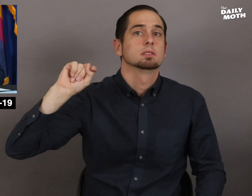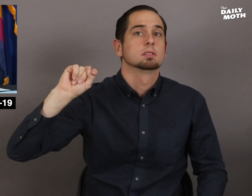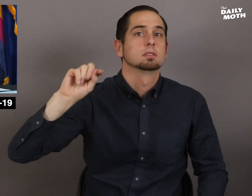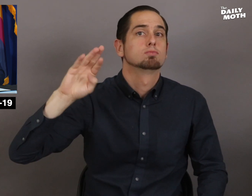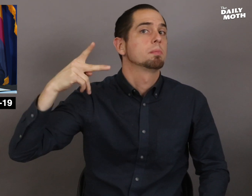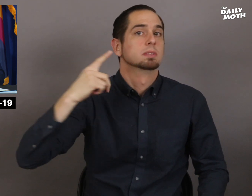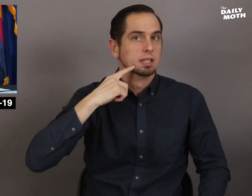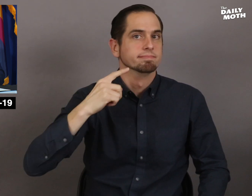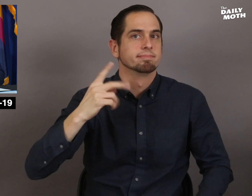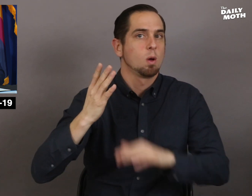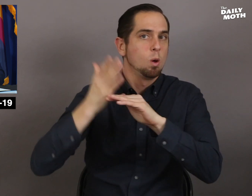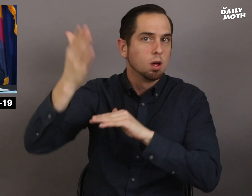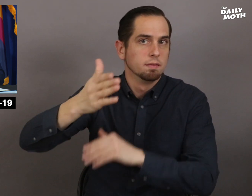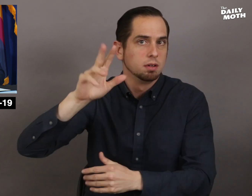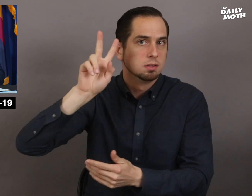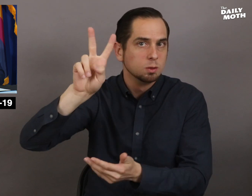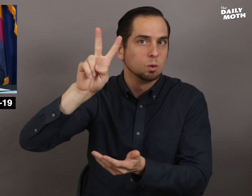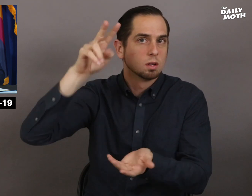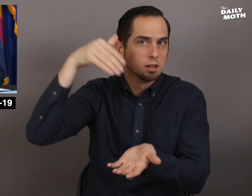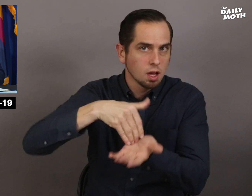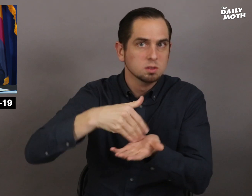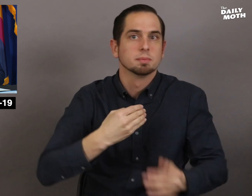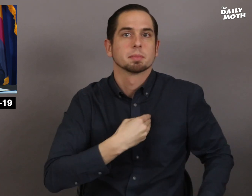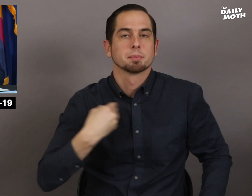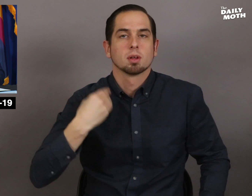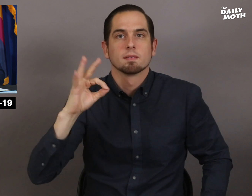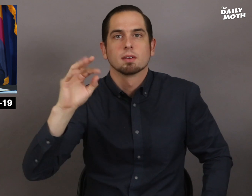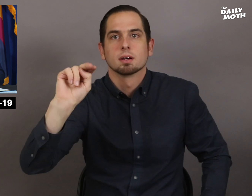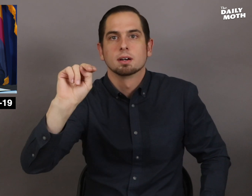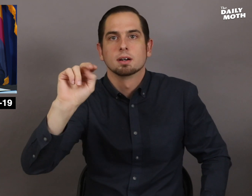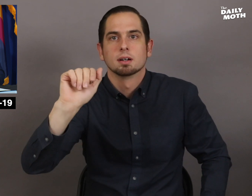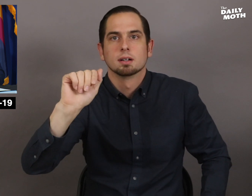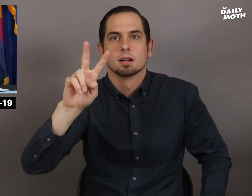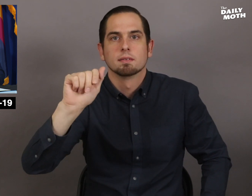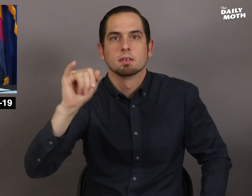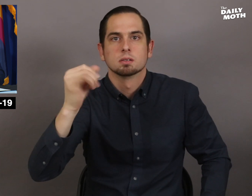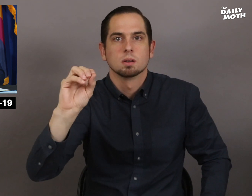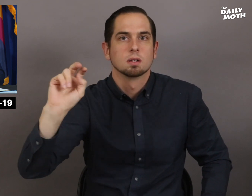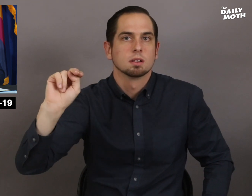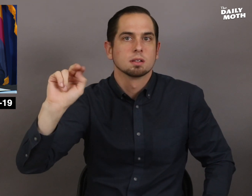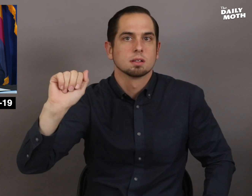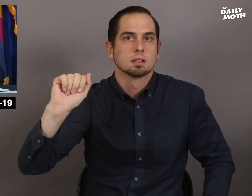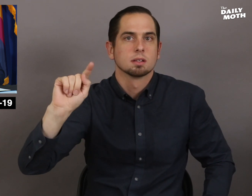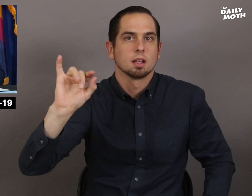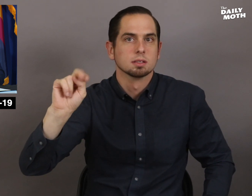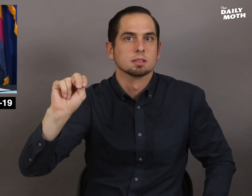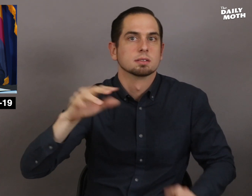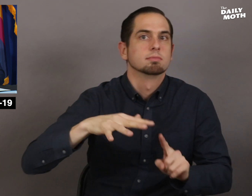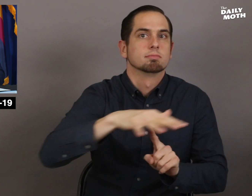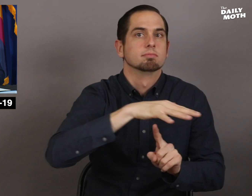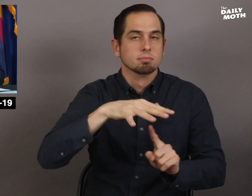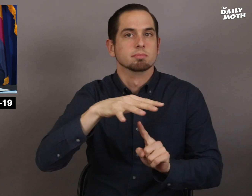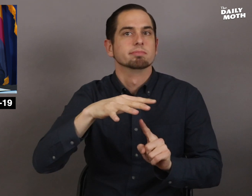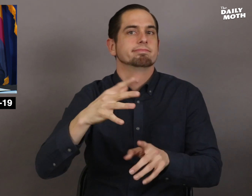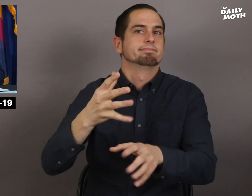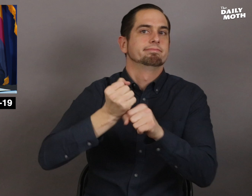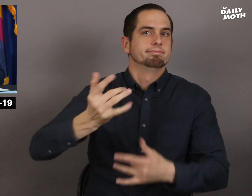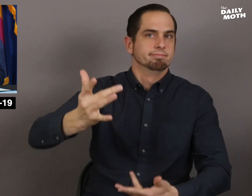He said over 2,000 members of the Navajo Nation have